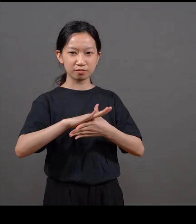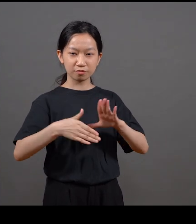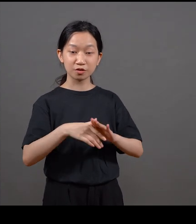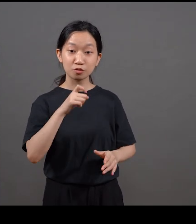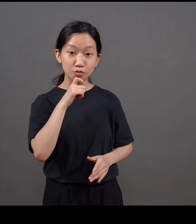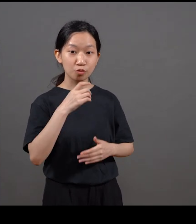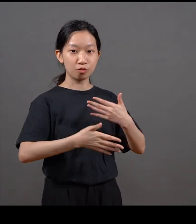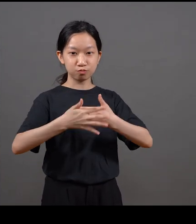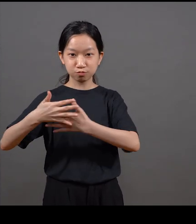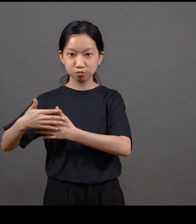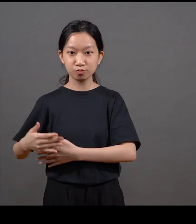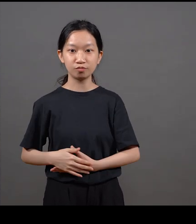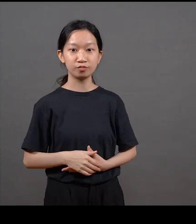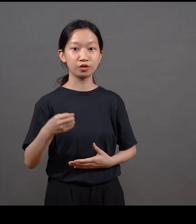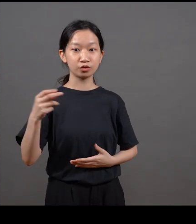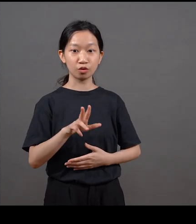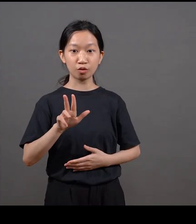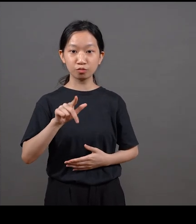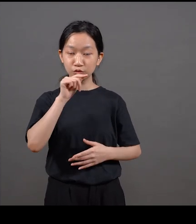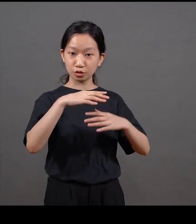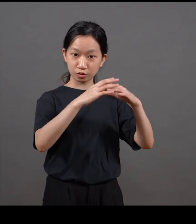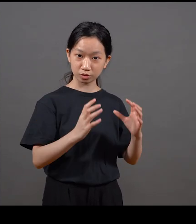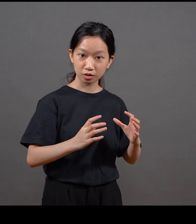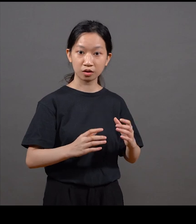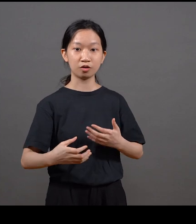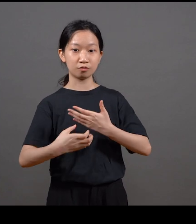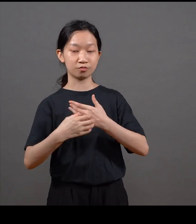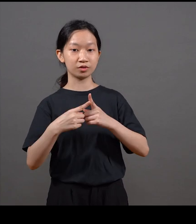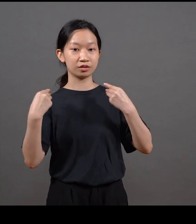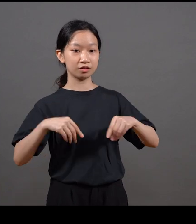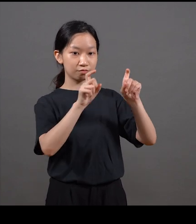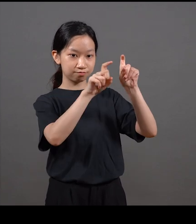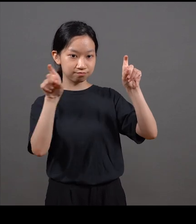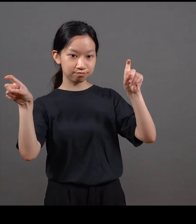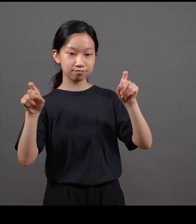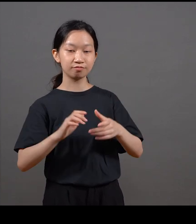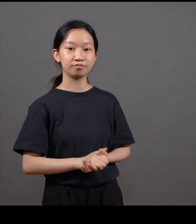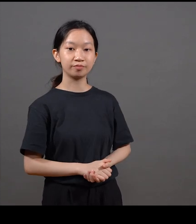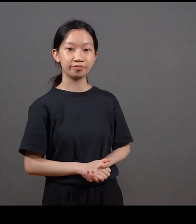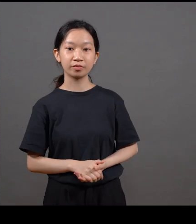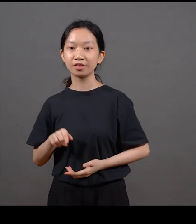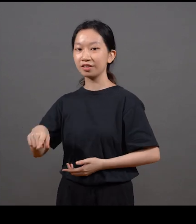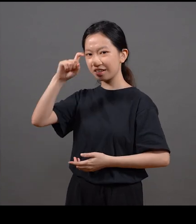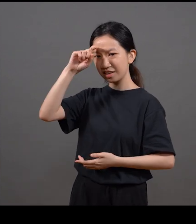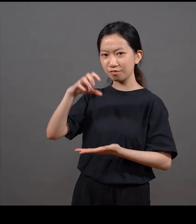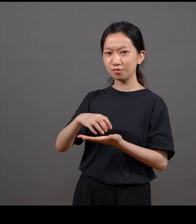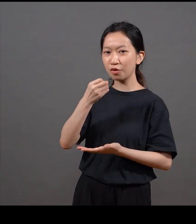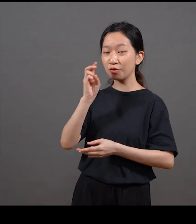You could see, like, from bird cages to people hanging out in the balcony This sort of documented a really significant moment in Hong Kong history